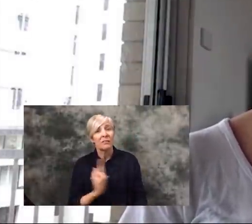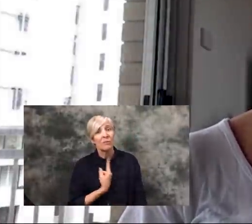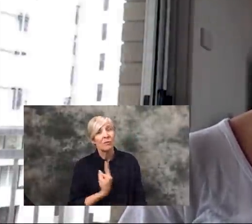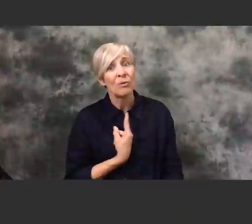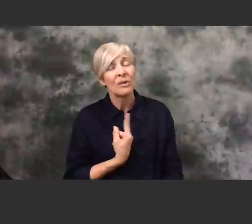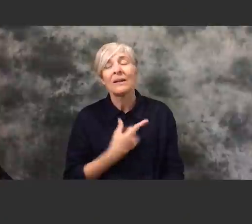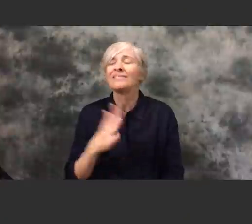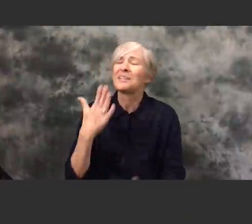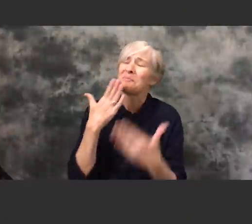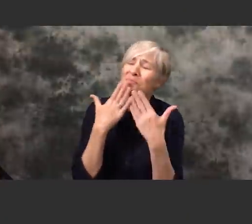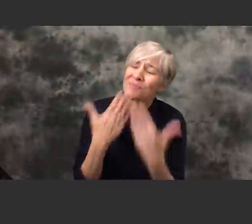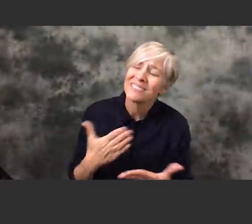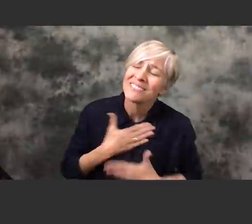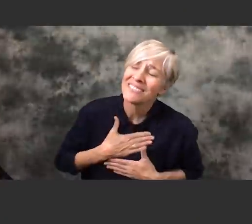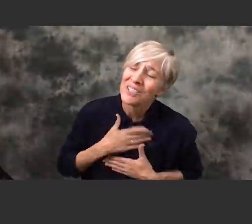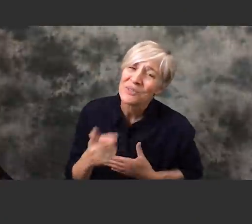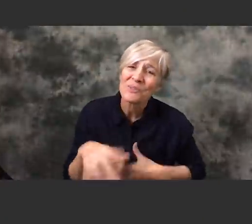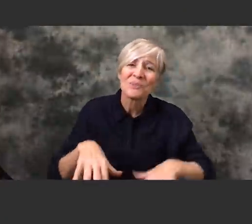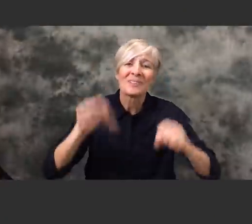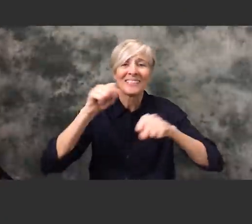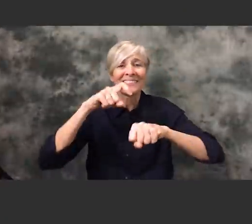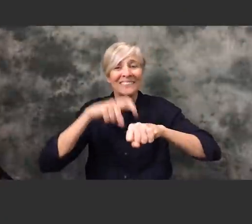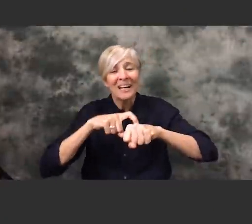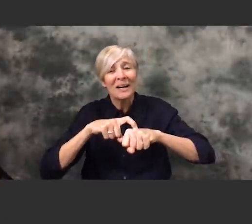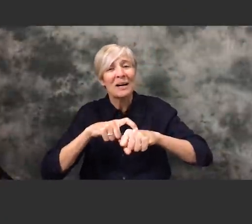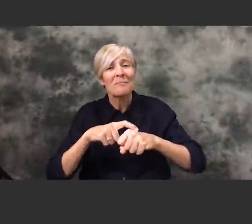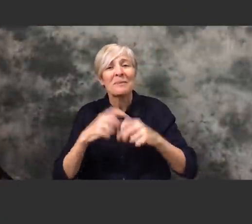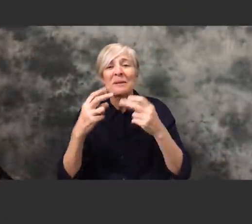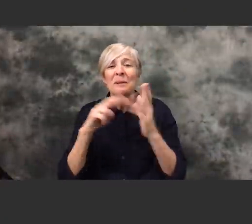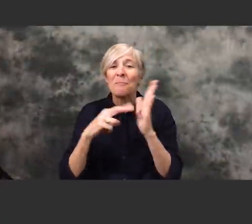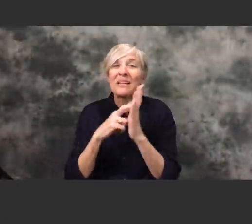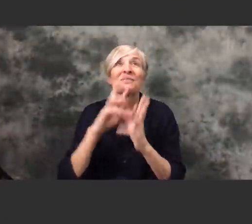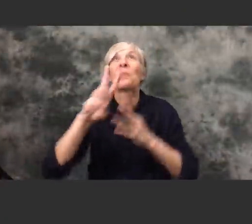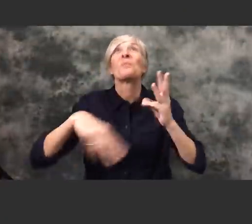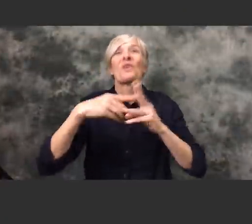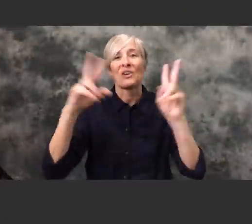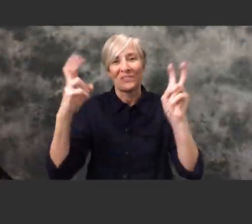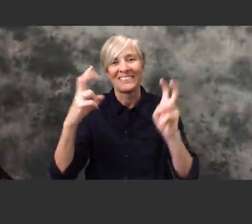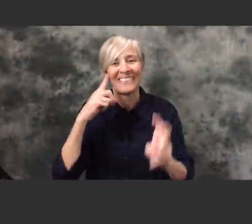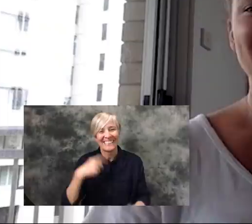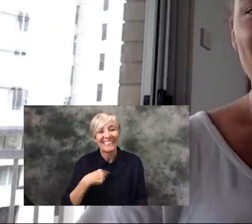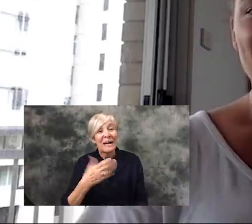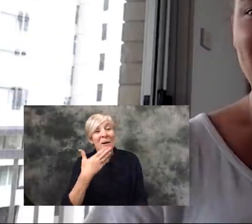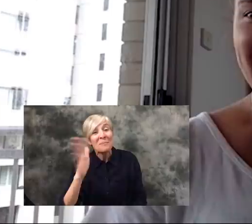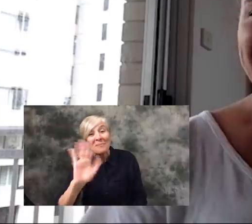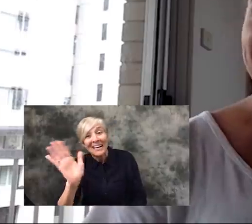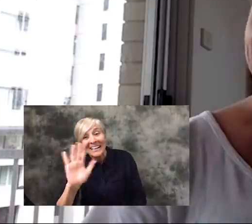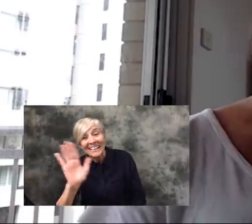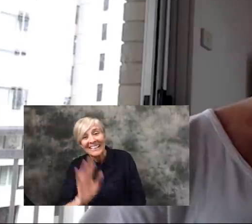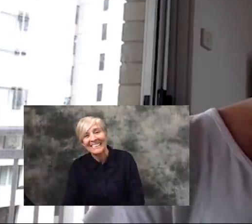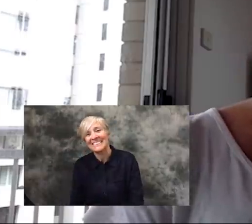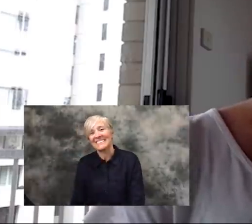I really appreciate you taking the time. It means literally the world. BYE GUYS!